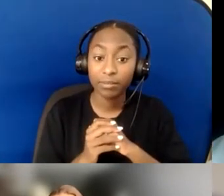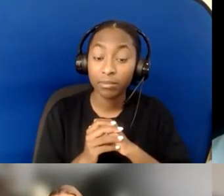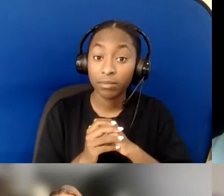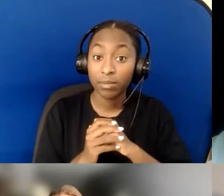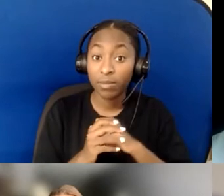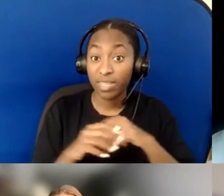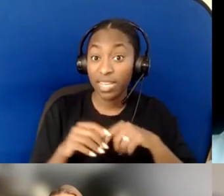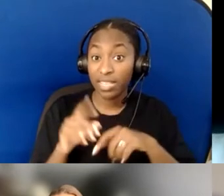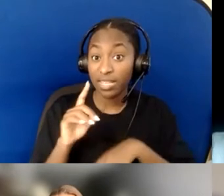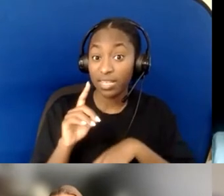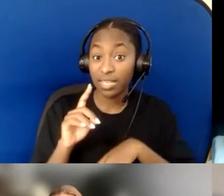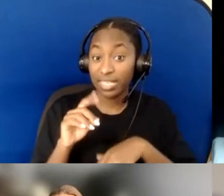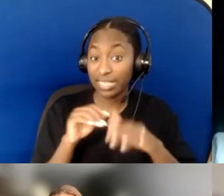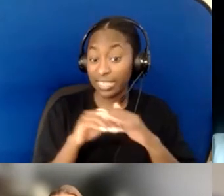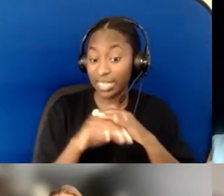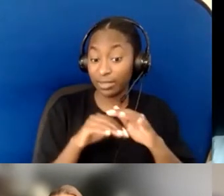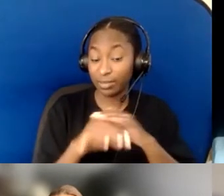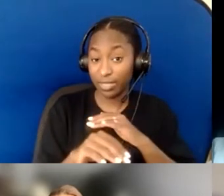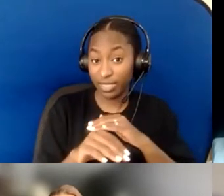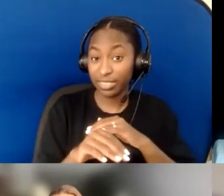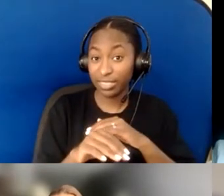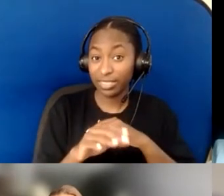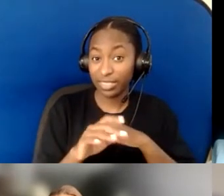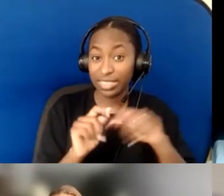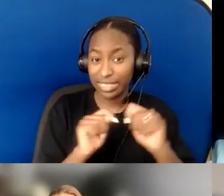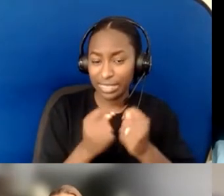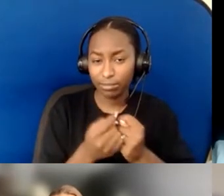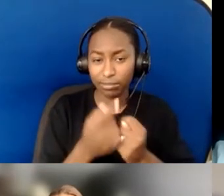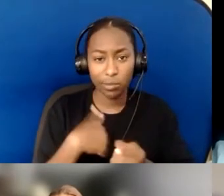which involves many people from many walks of life...